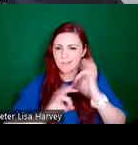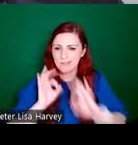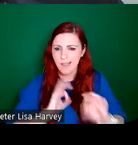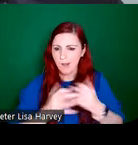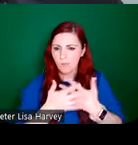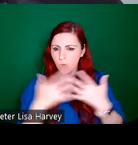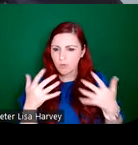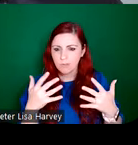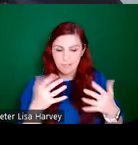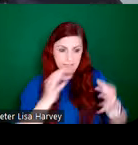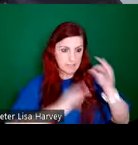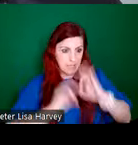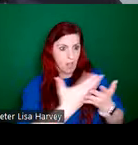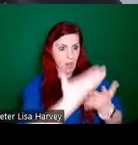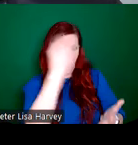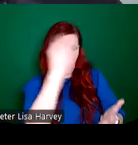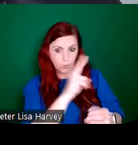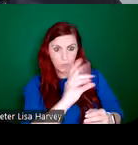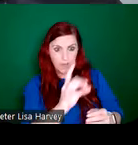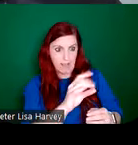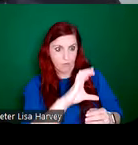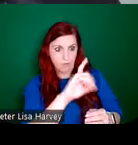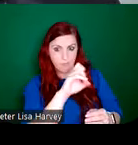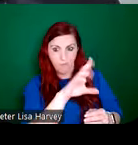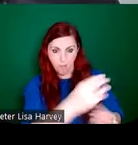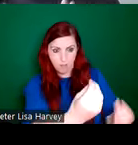that he learned from Christopher Wall from his mentor. So throughout his career,